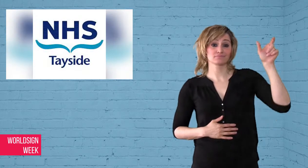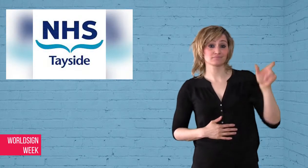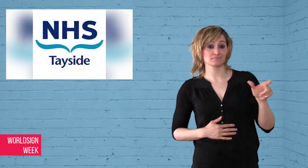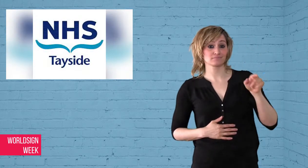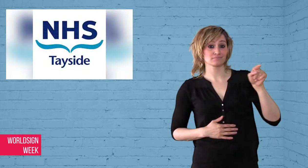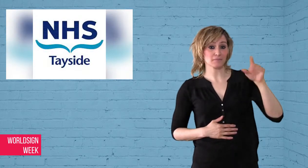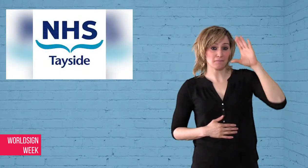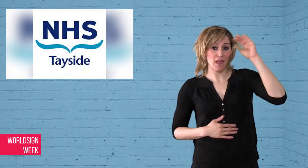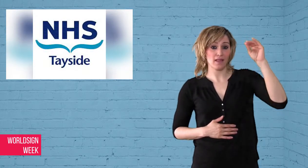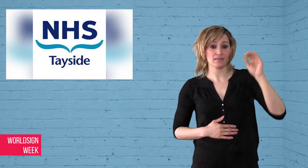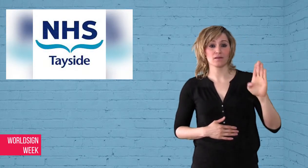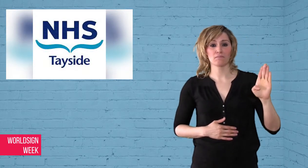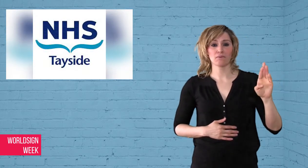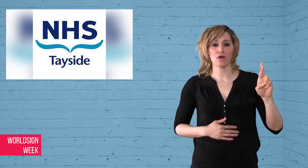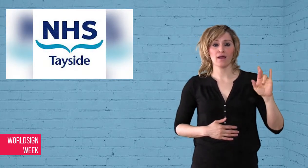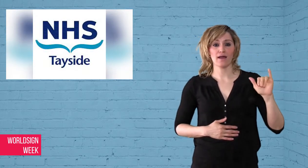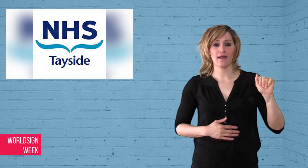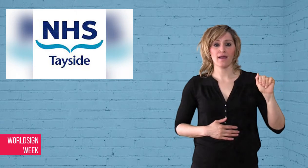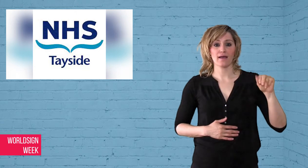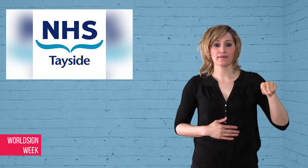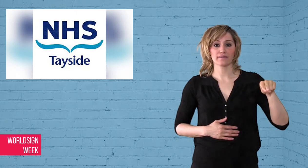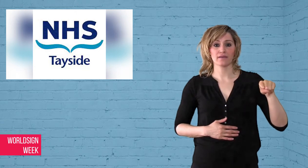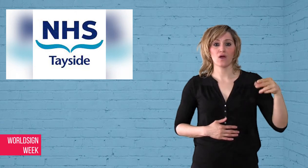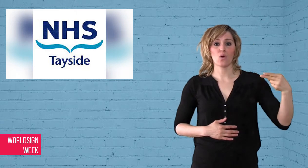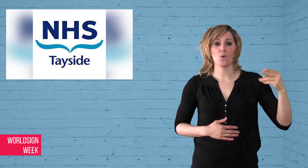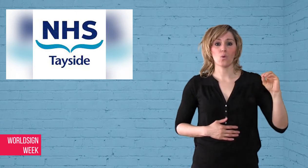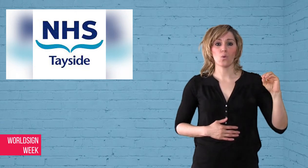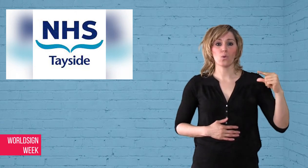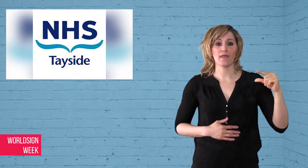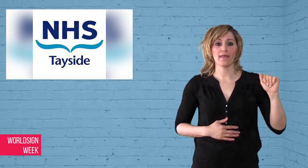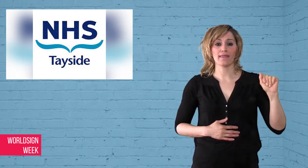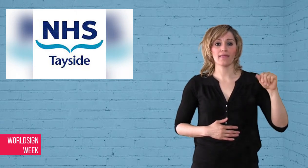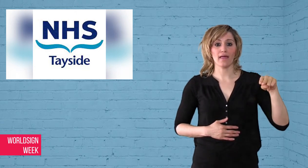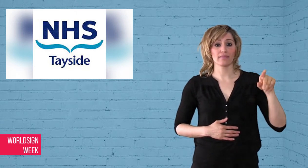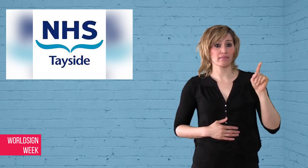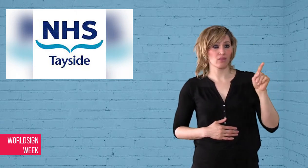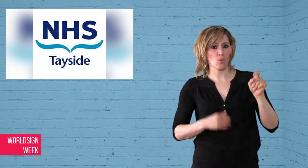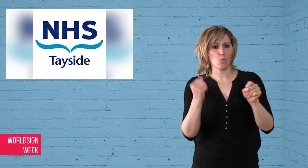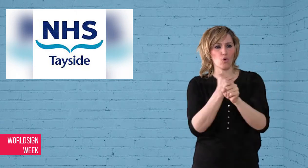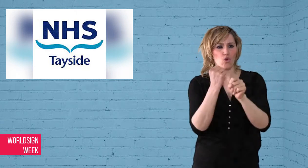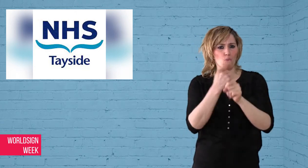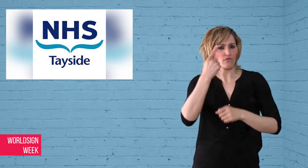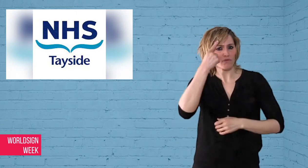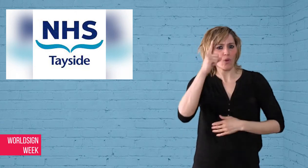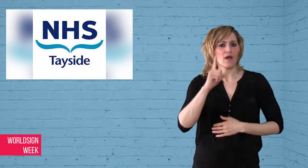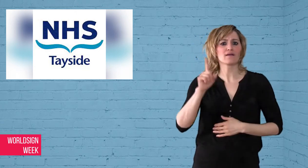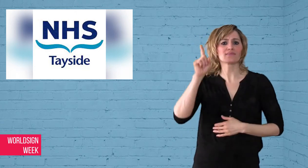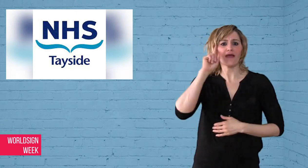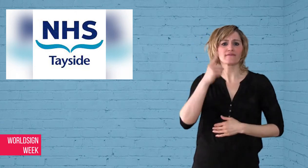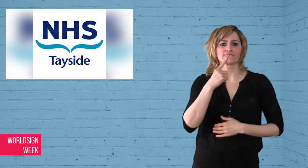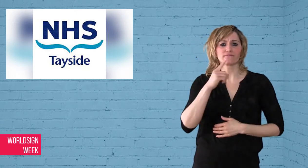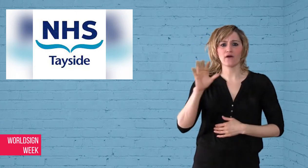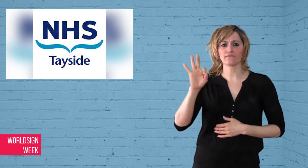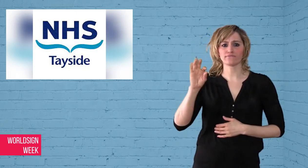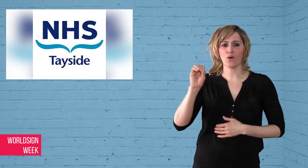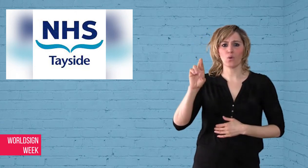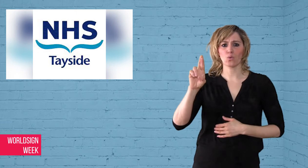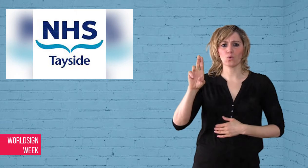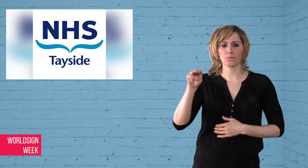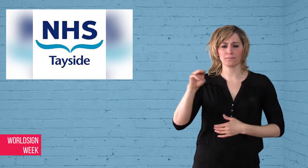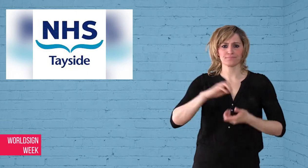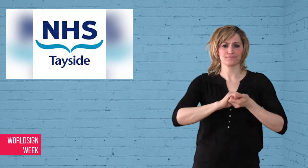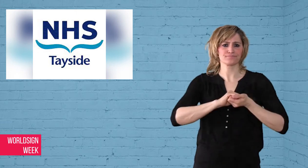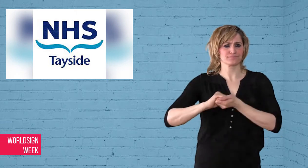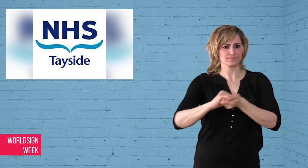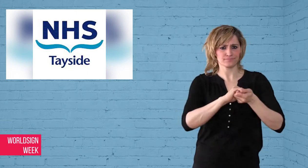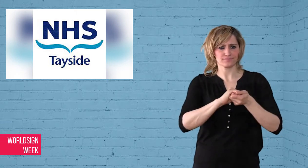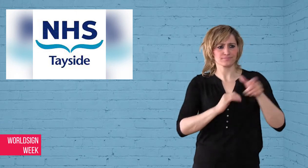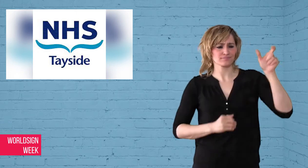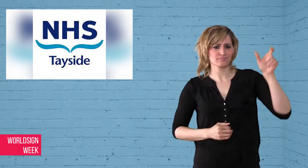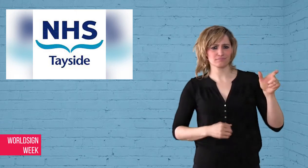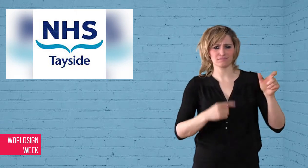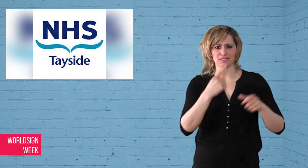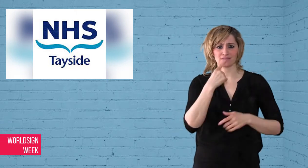patient arrives. Brian Hogan with Deaf